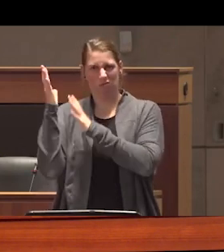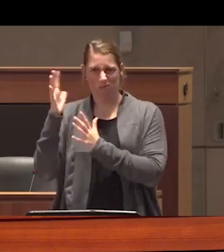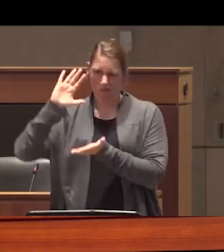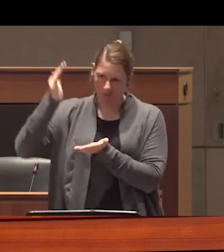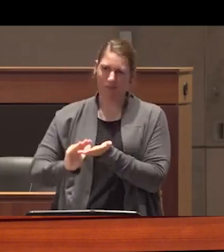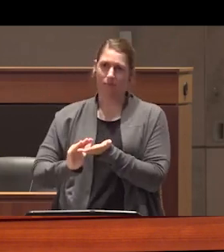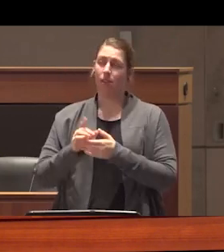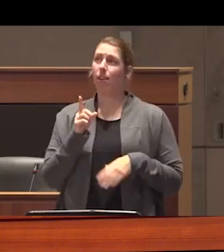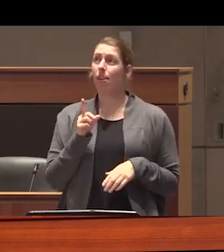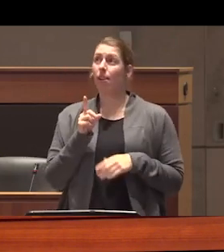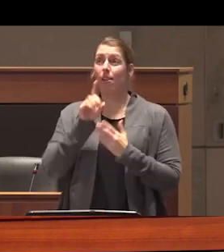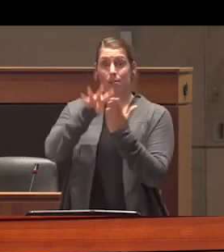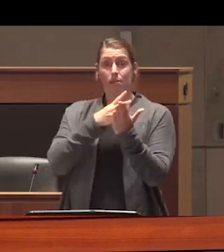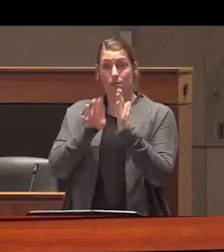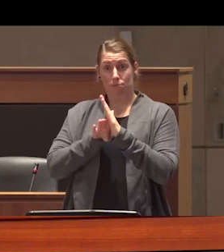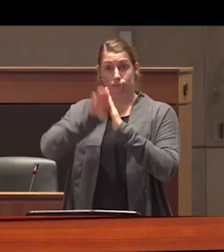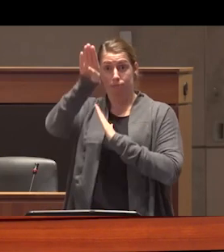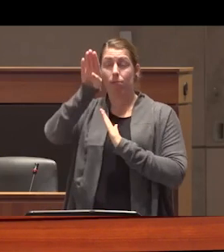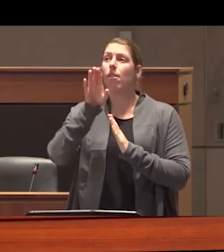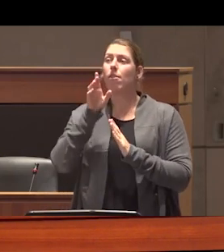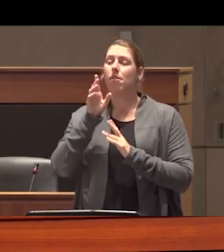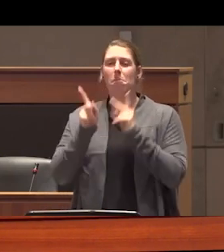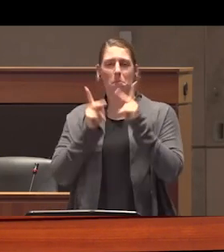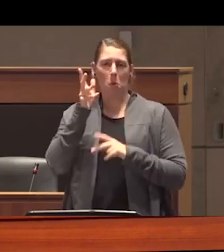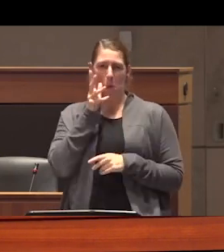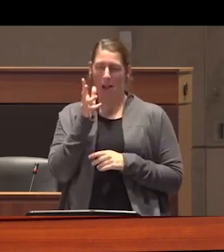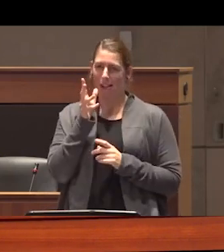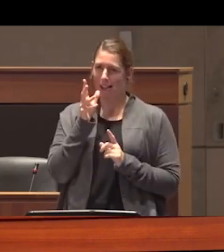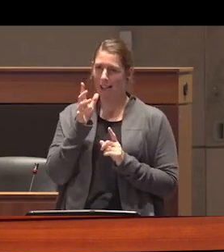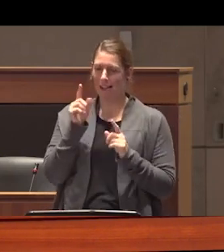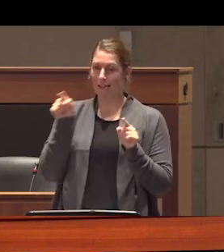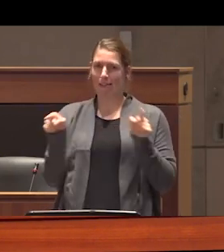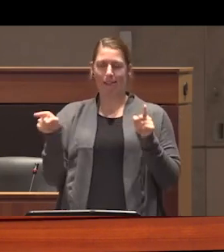these figures therefore prompt one to arrive at one of two diametrically opposed and mutually